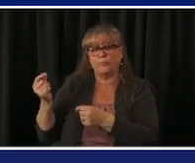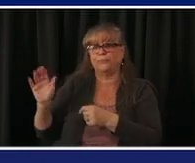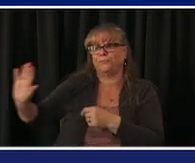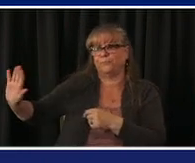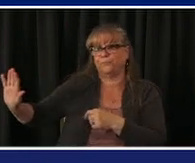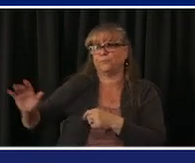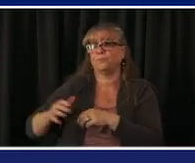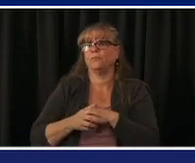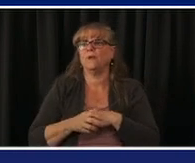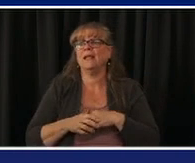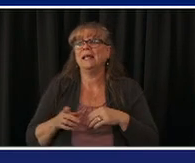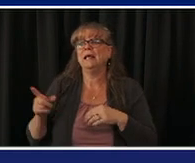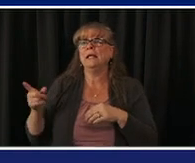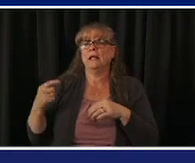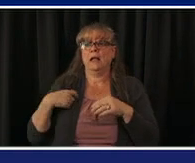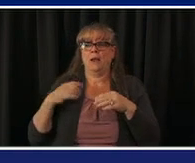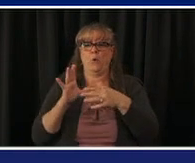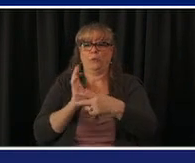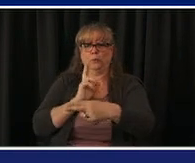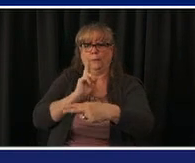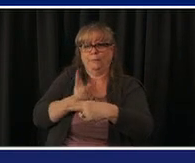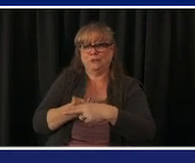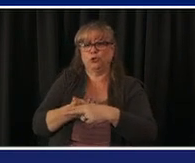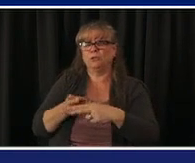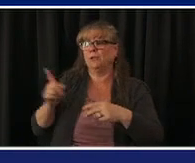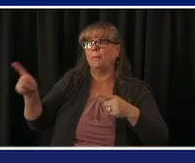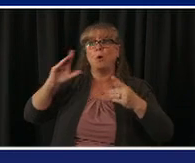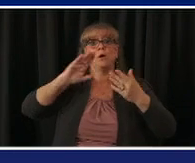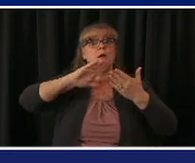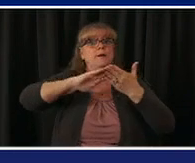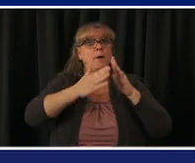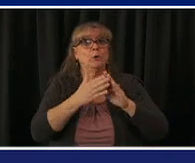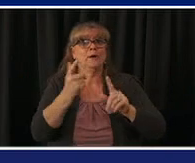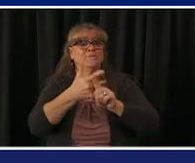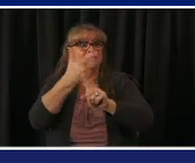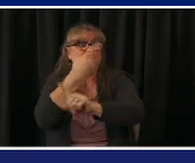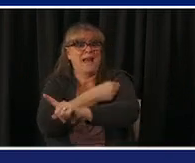since december we've really been focused on how we can get the life-saving vaccine out into the